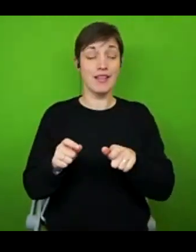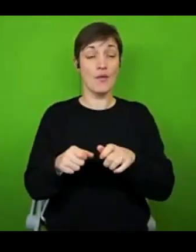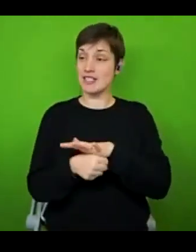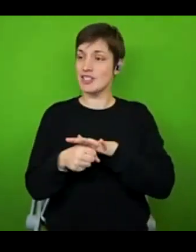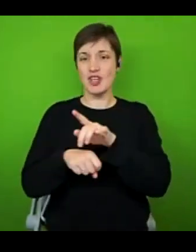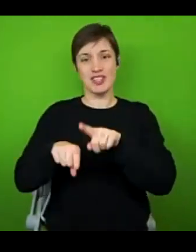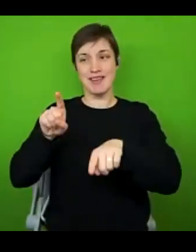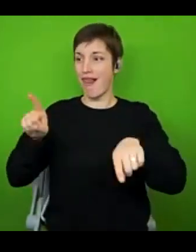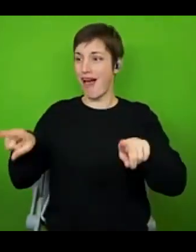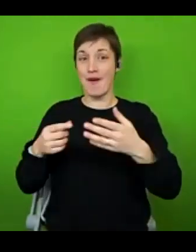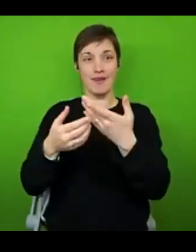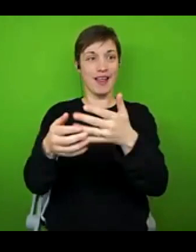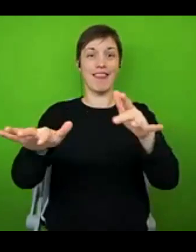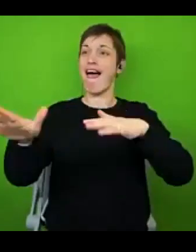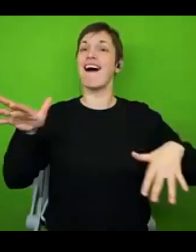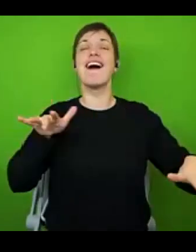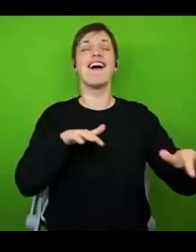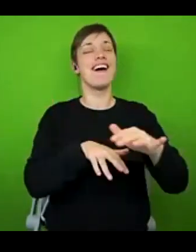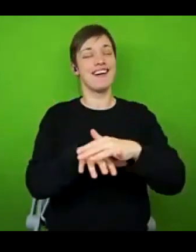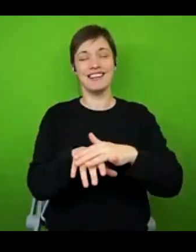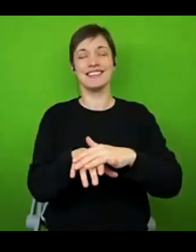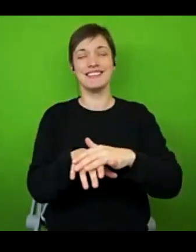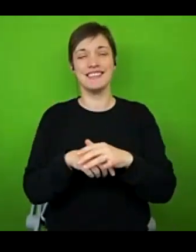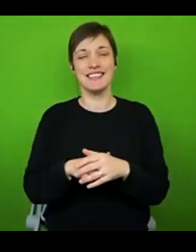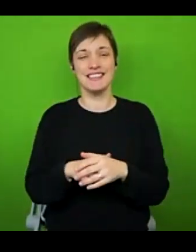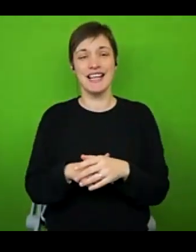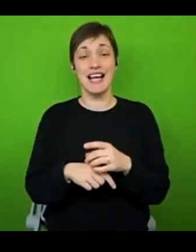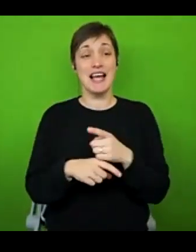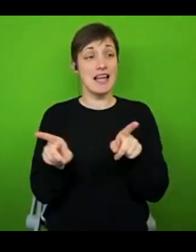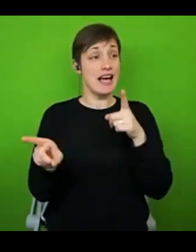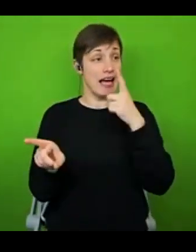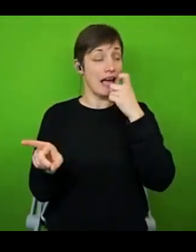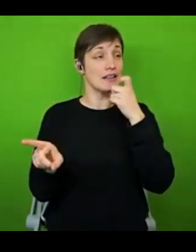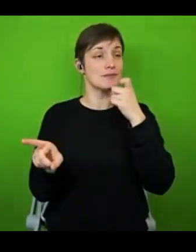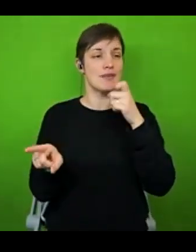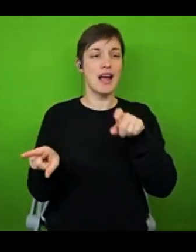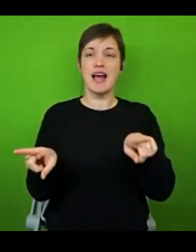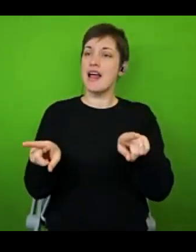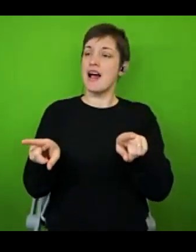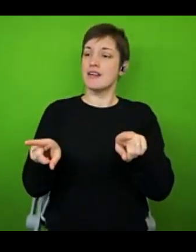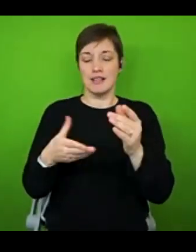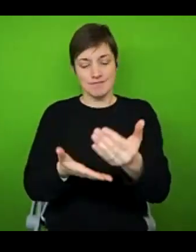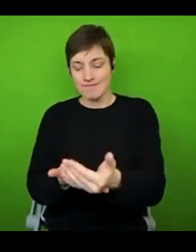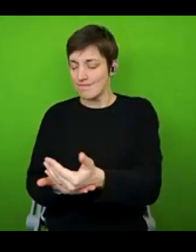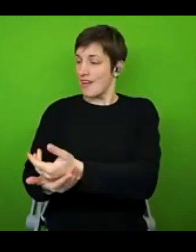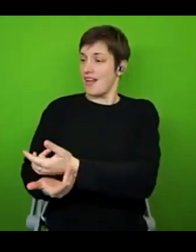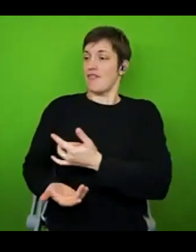in the world, and they are just, they can be a life raft, I truly would have been lost without the chronic illness community.